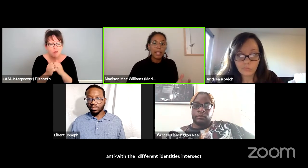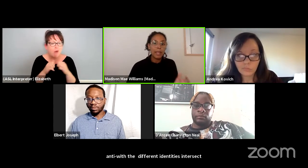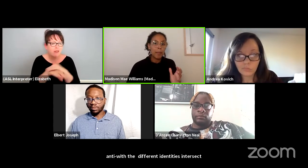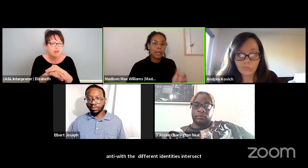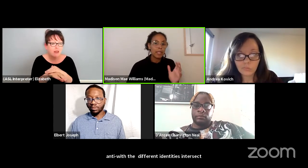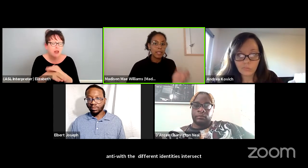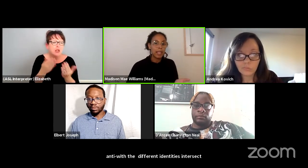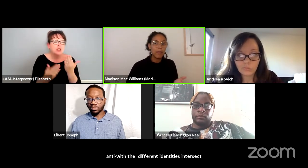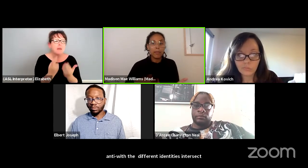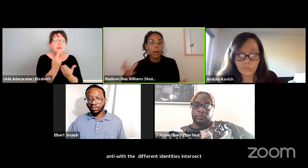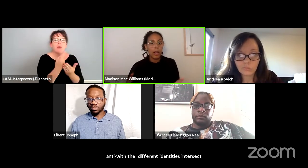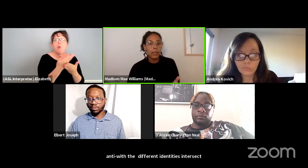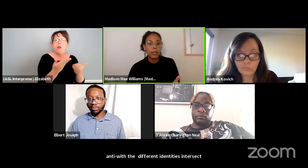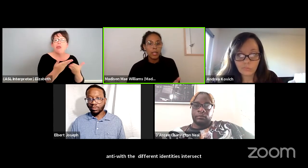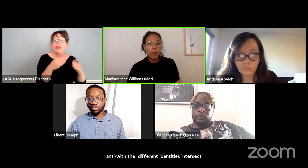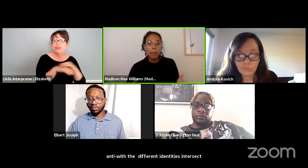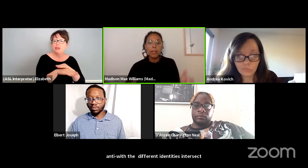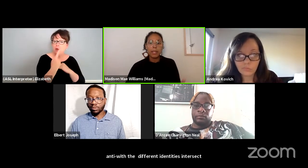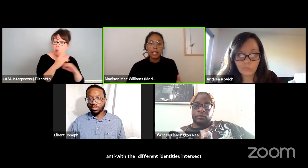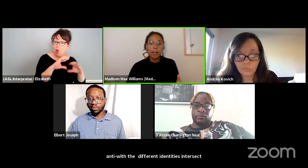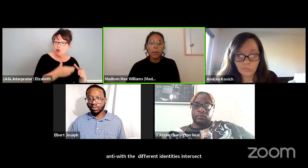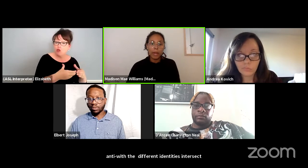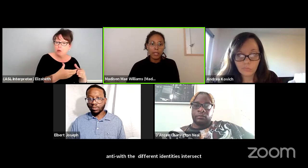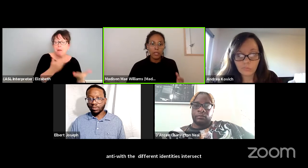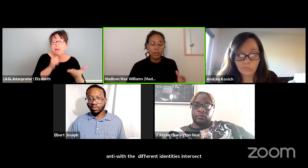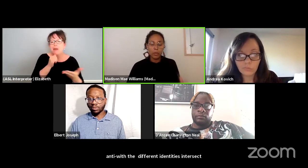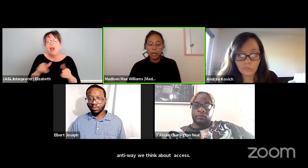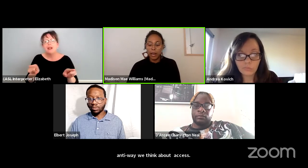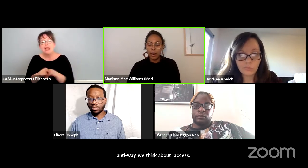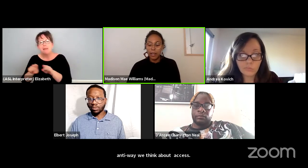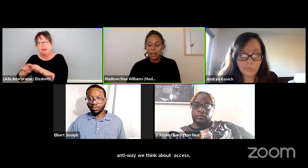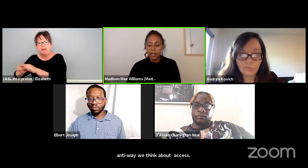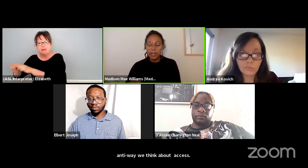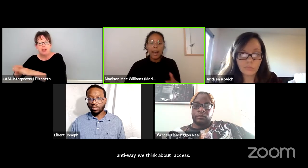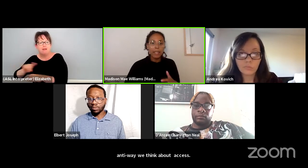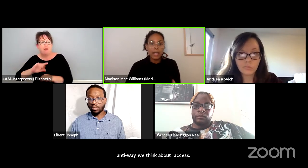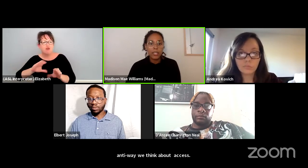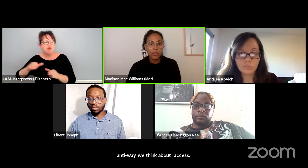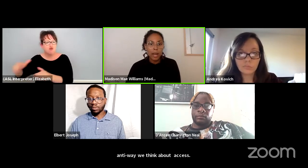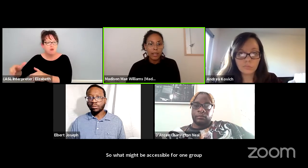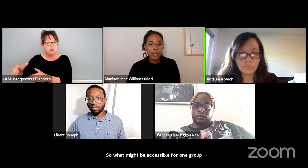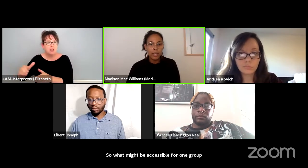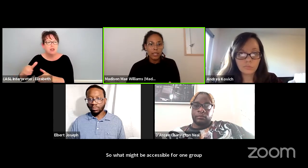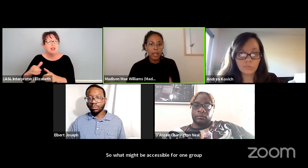might not be the same for others but thinking about ways to navigate strategies